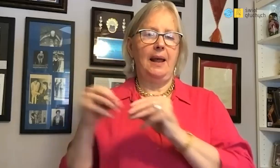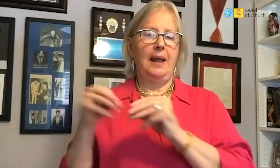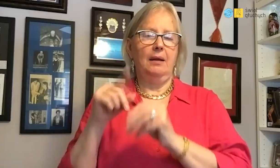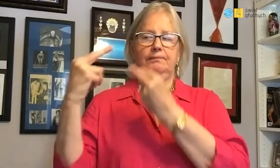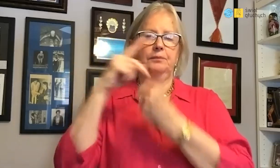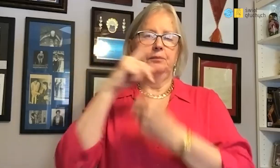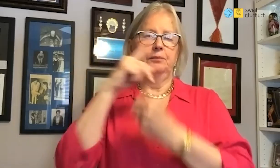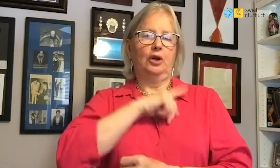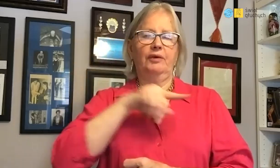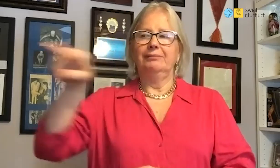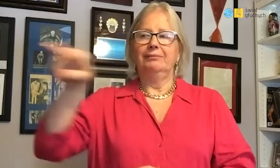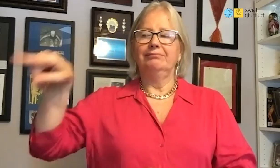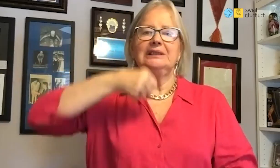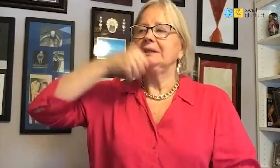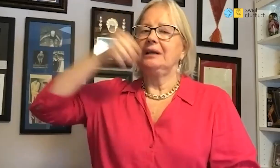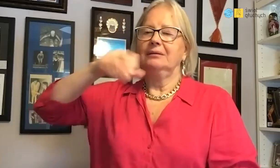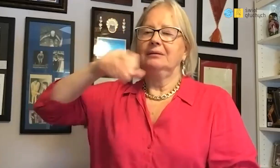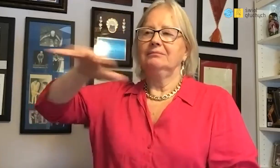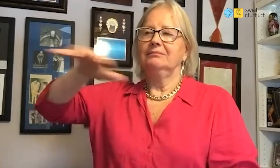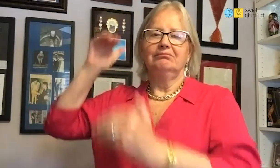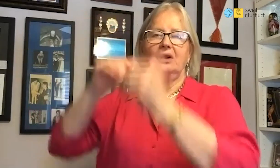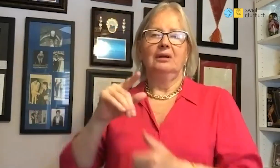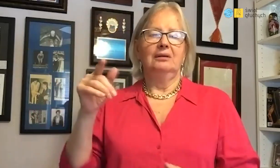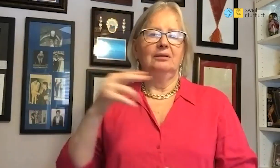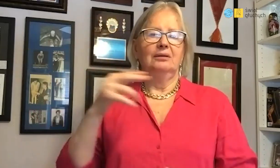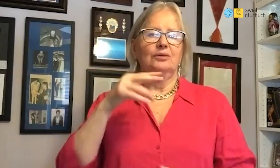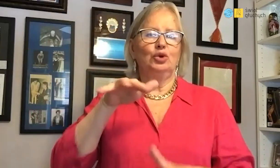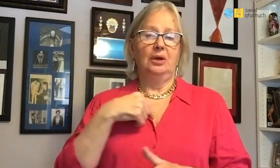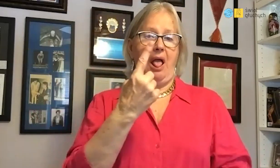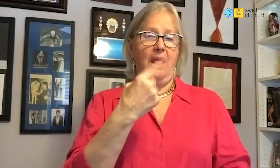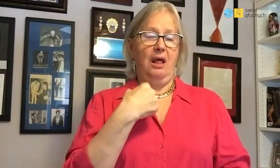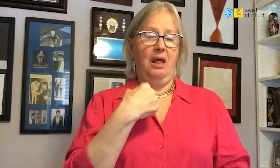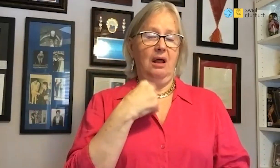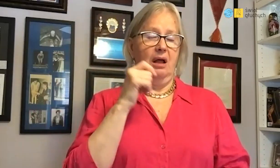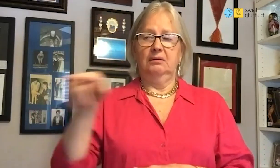who was watching over me because I was the youngest there.